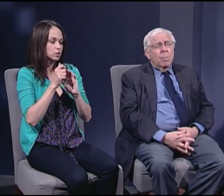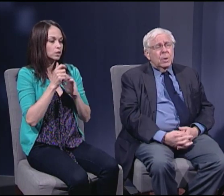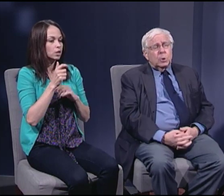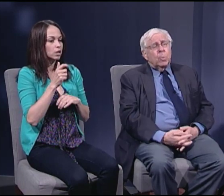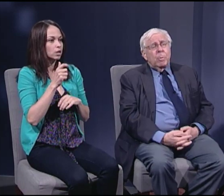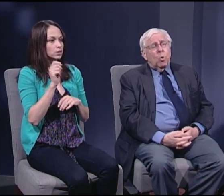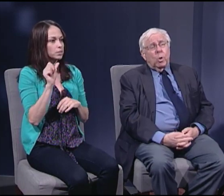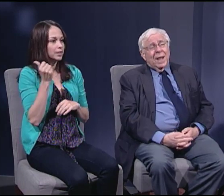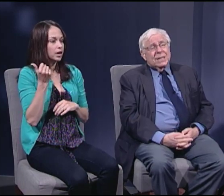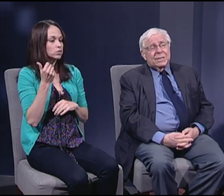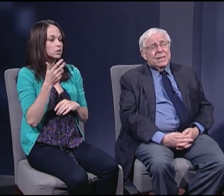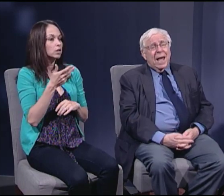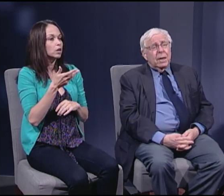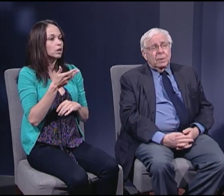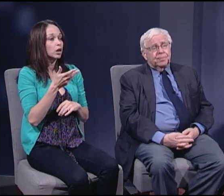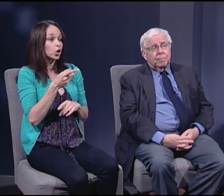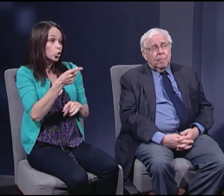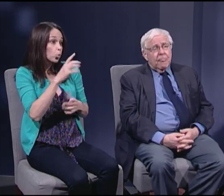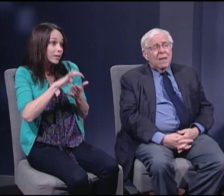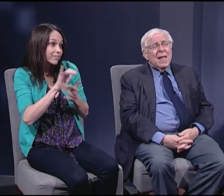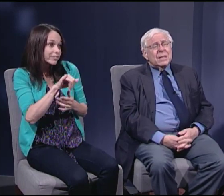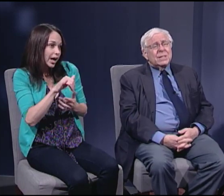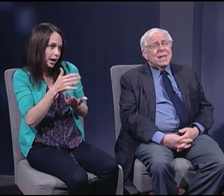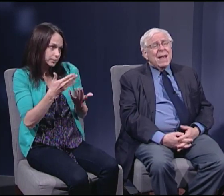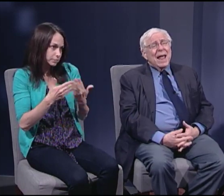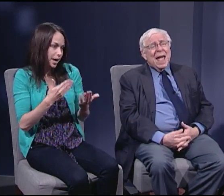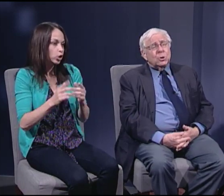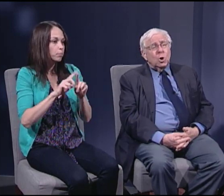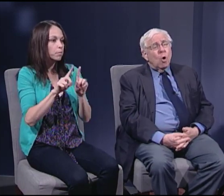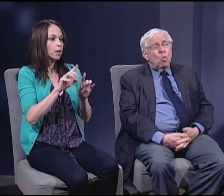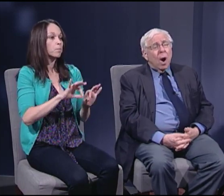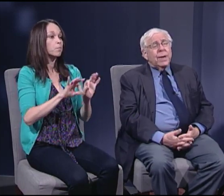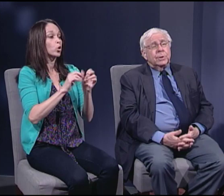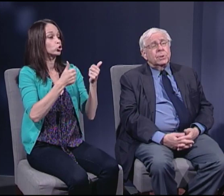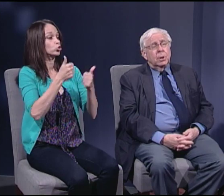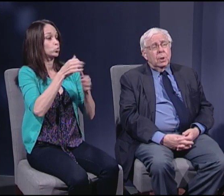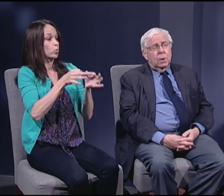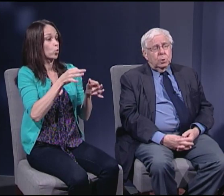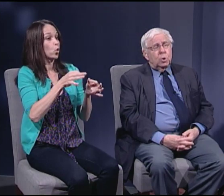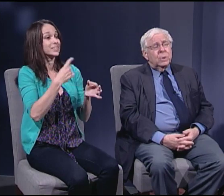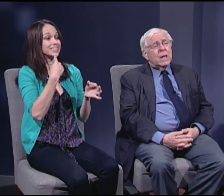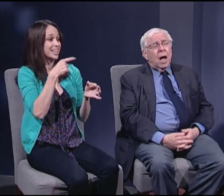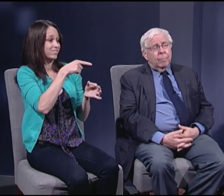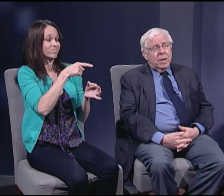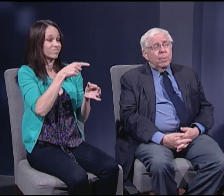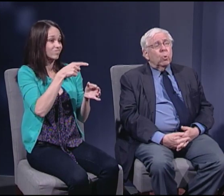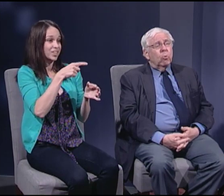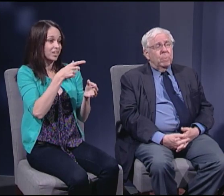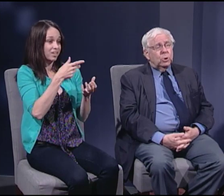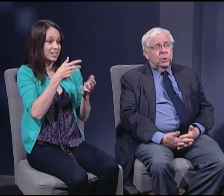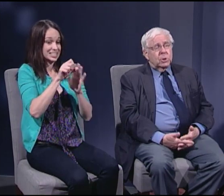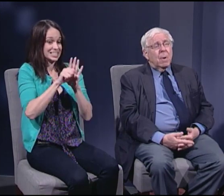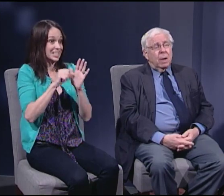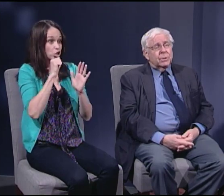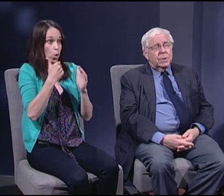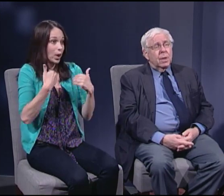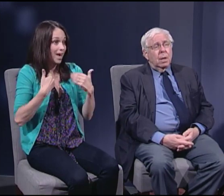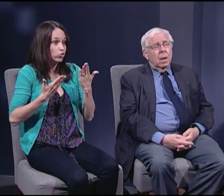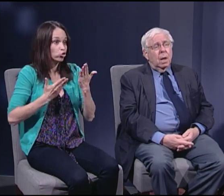But the Supreme Court has said that a state has no right to adopt a prohibitionist policy.